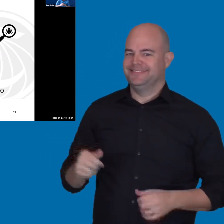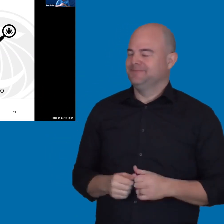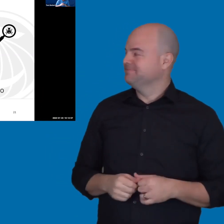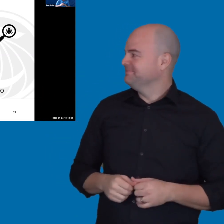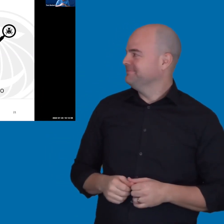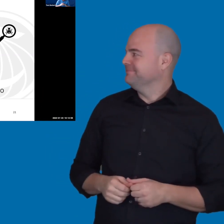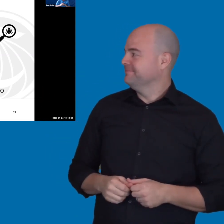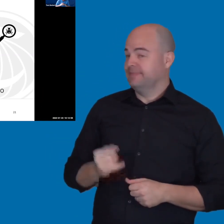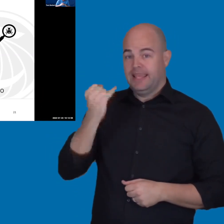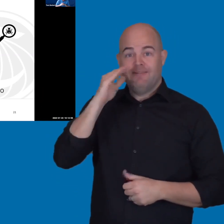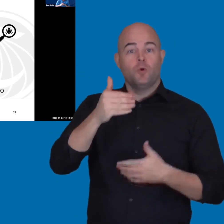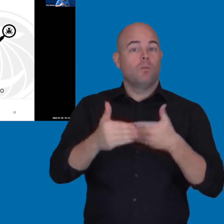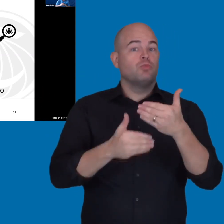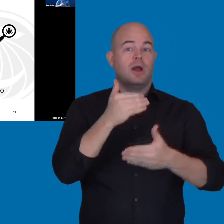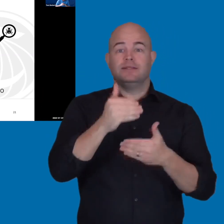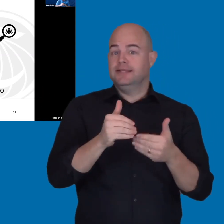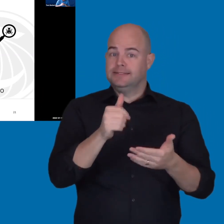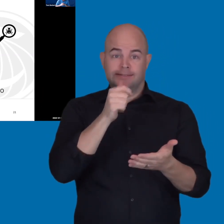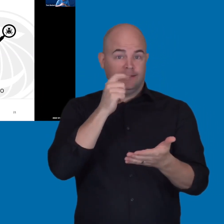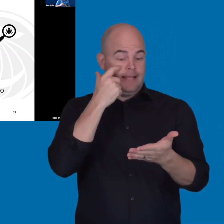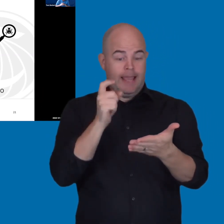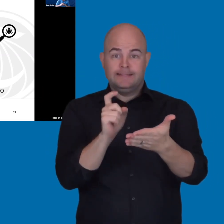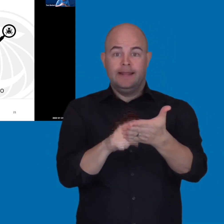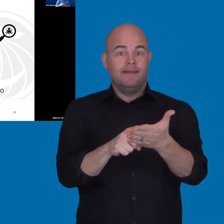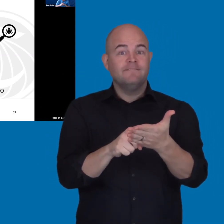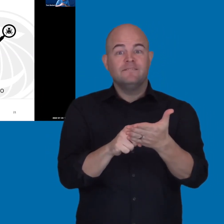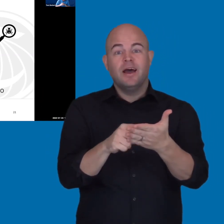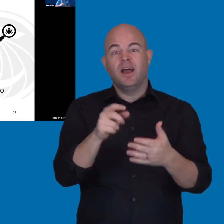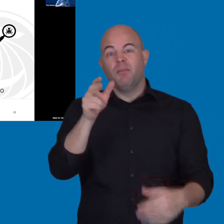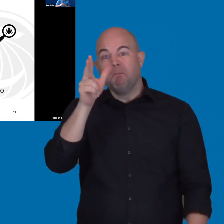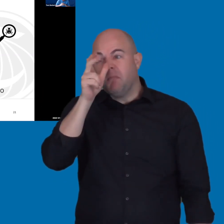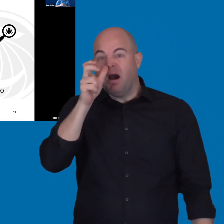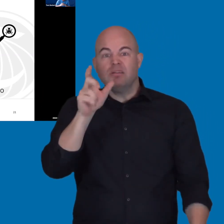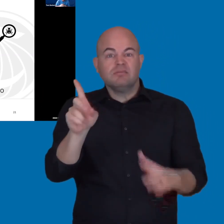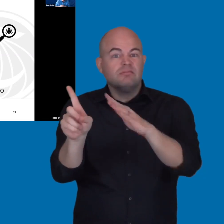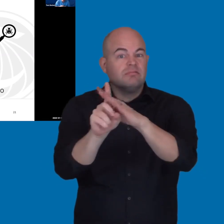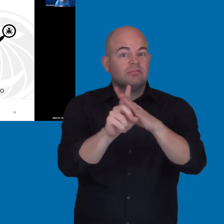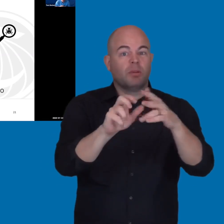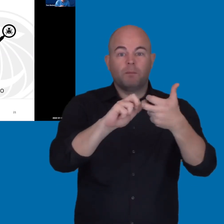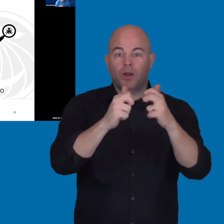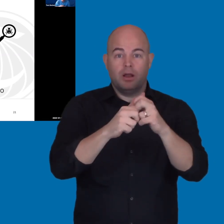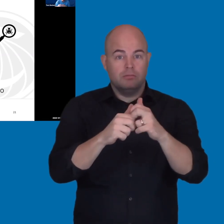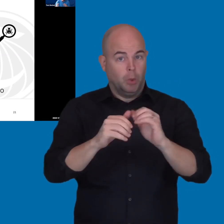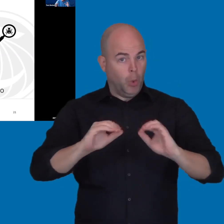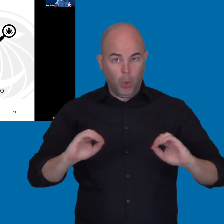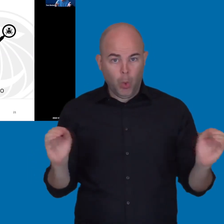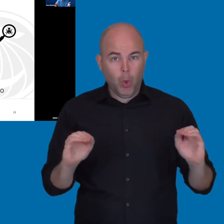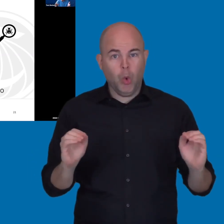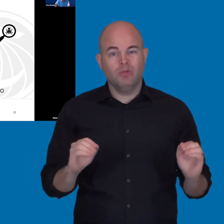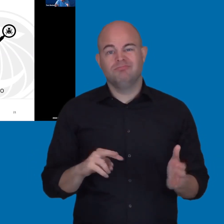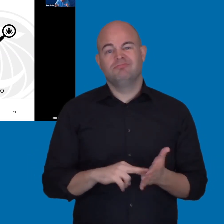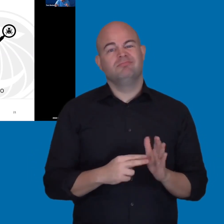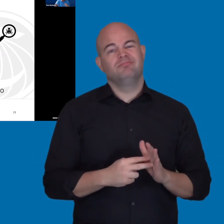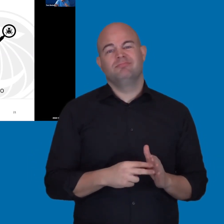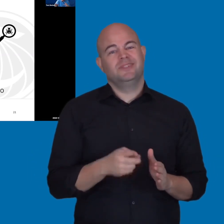accessibility bugs, it is not effective, it's not meaningful. So, what we've seen over the years is you know,